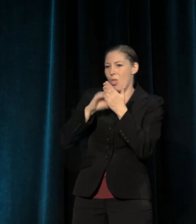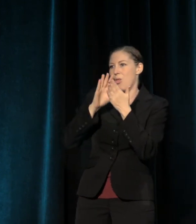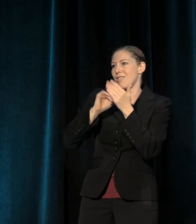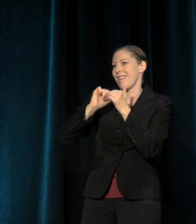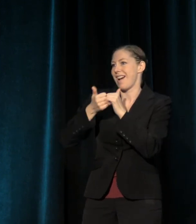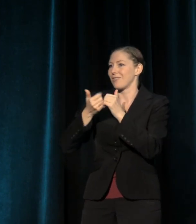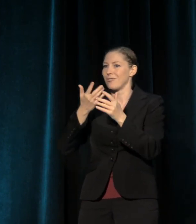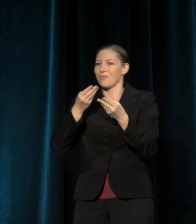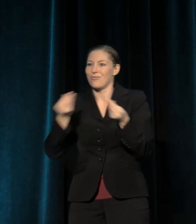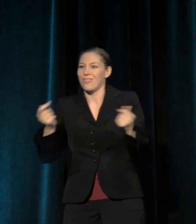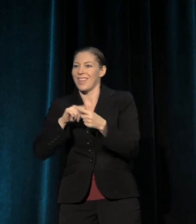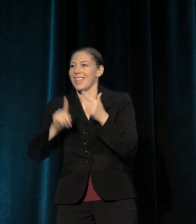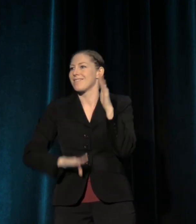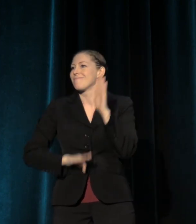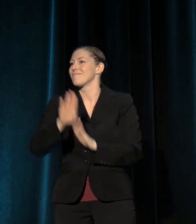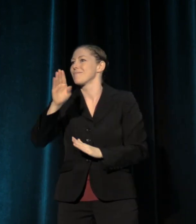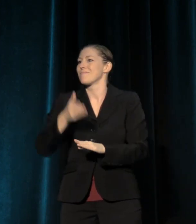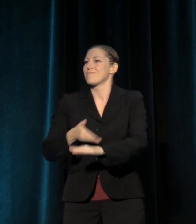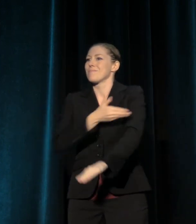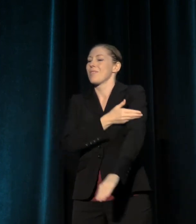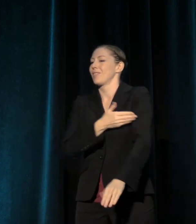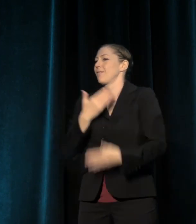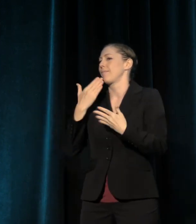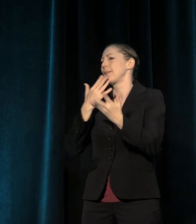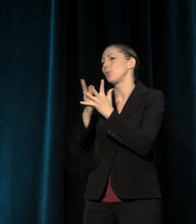and we thank you very, very much for your support.